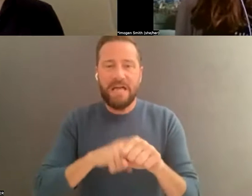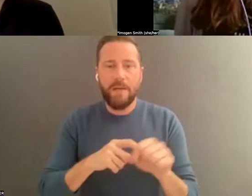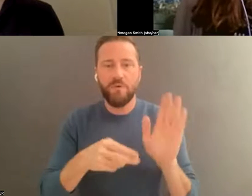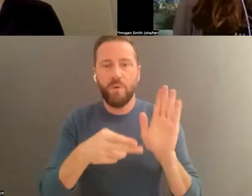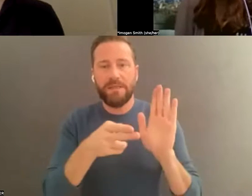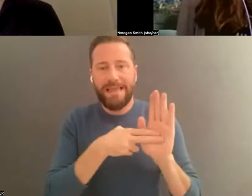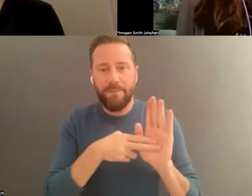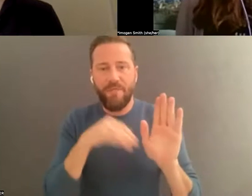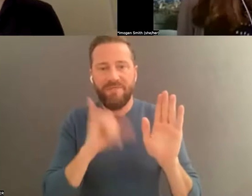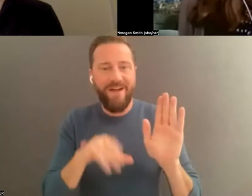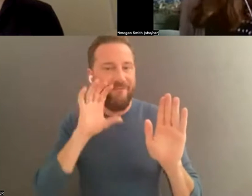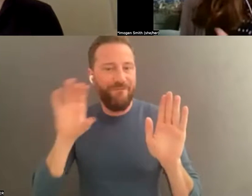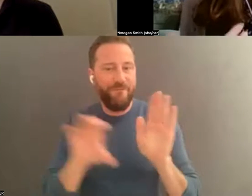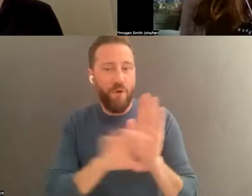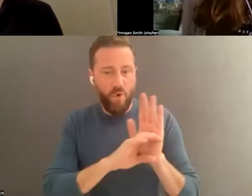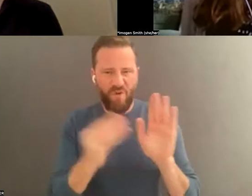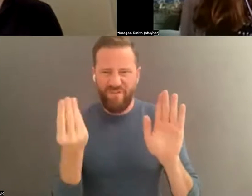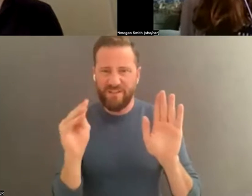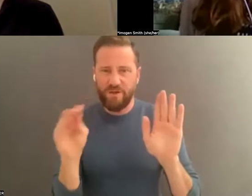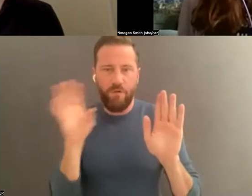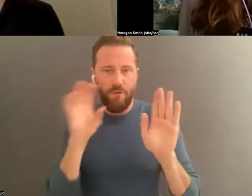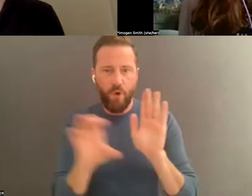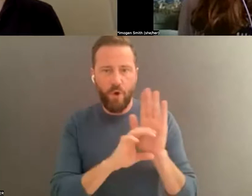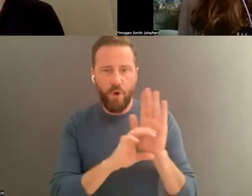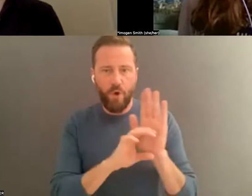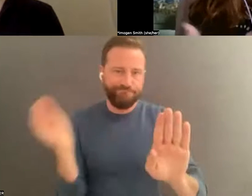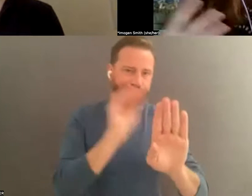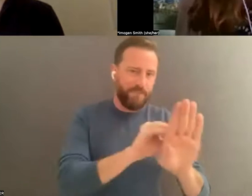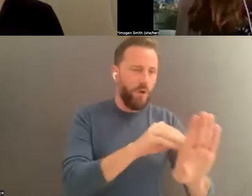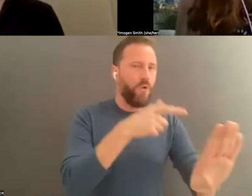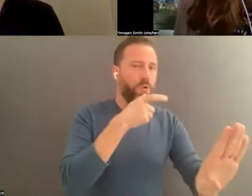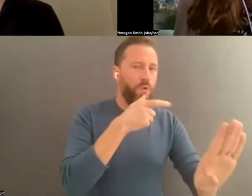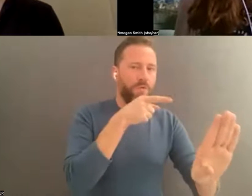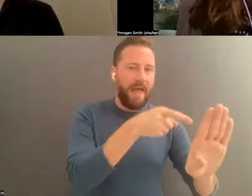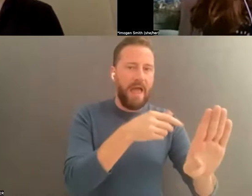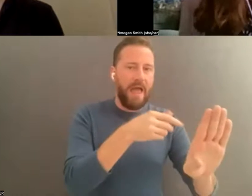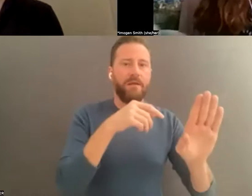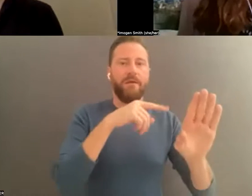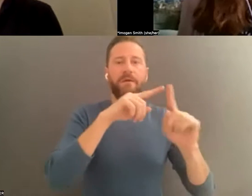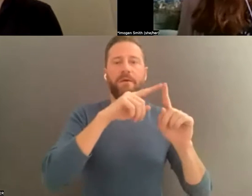with who, what, when, where, and who the photographer was. In the future, if you have photos